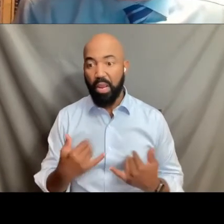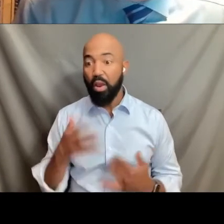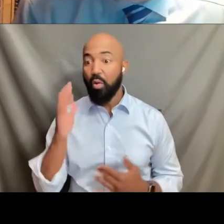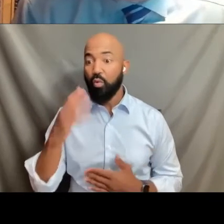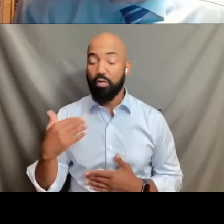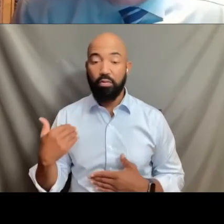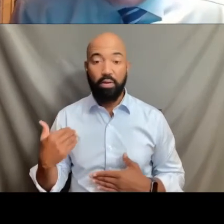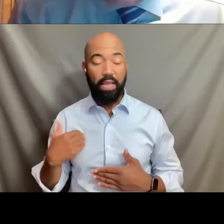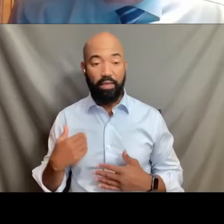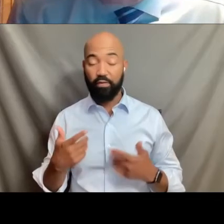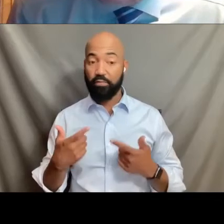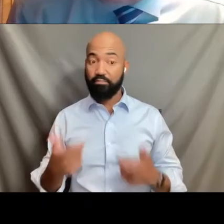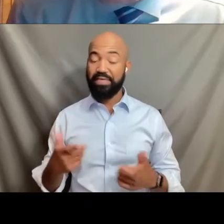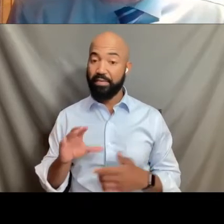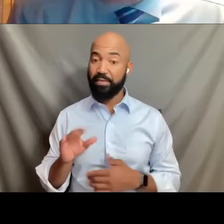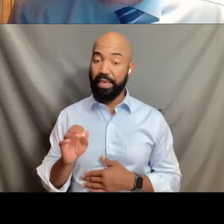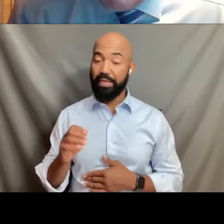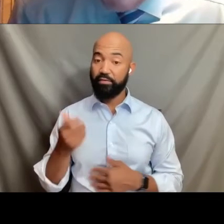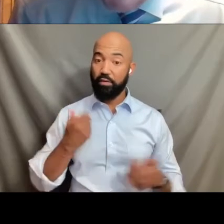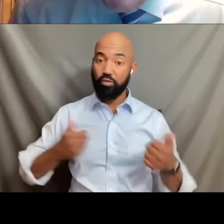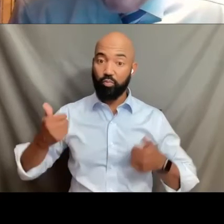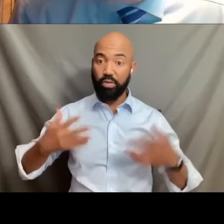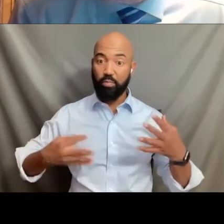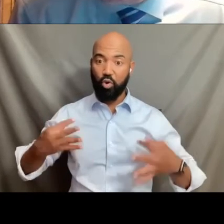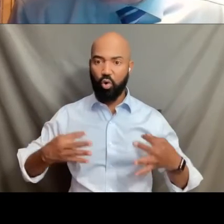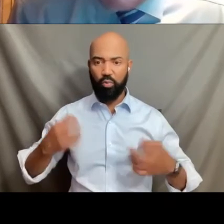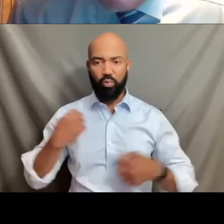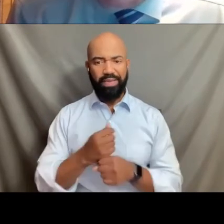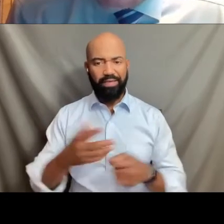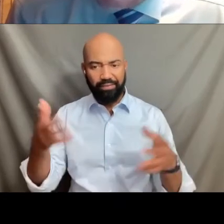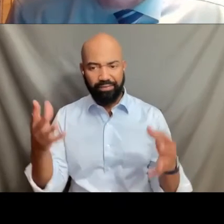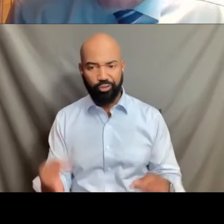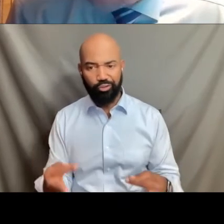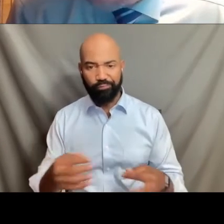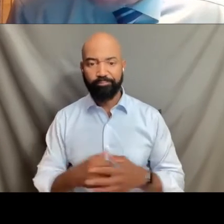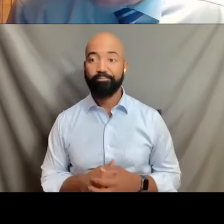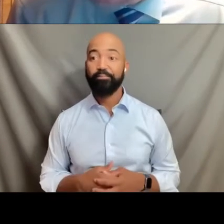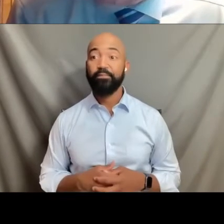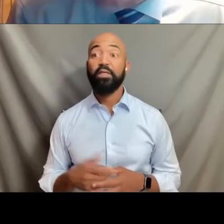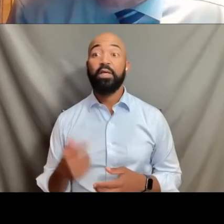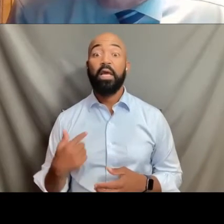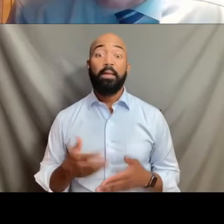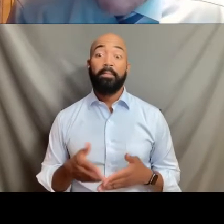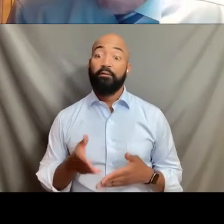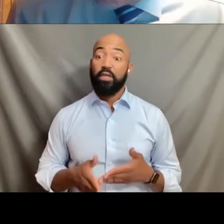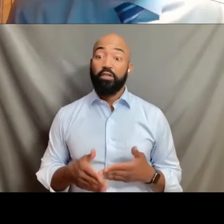of the Supreme Court will issue. I will finish on the notion that while it's a different Supreme Court,